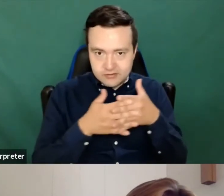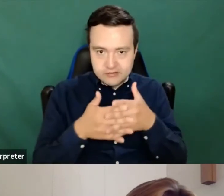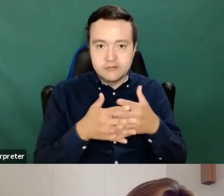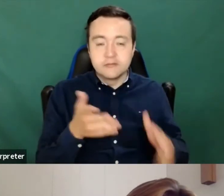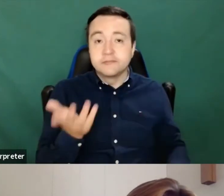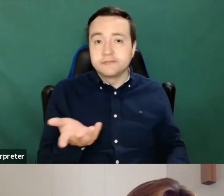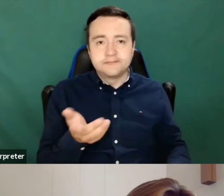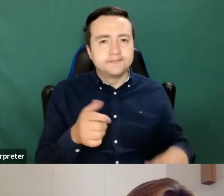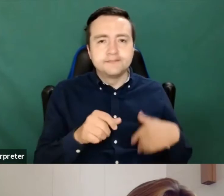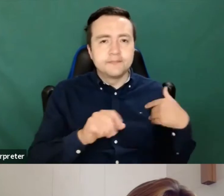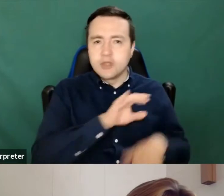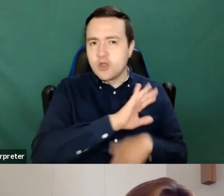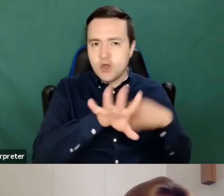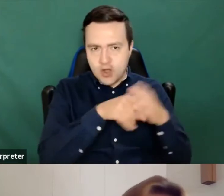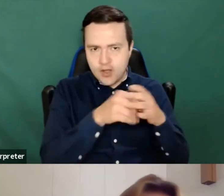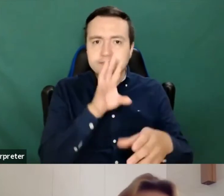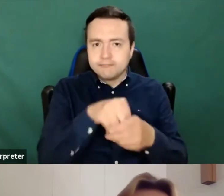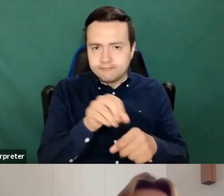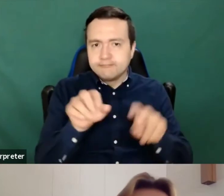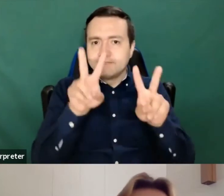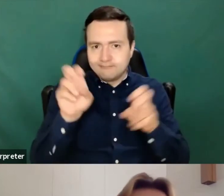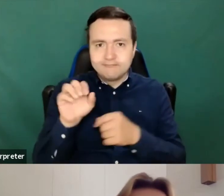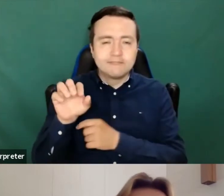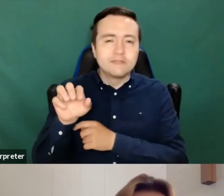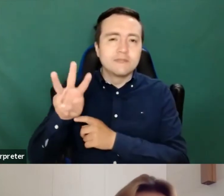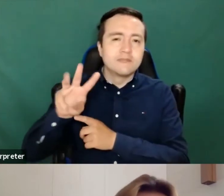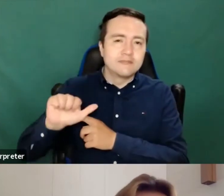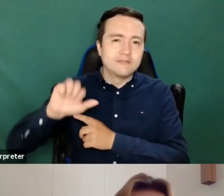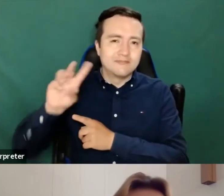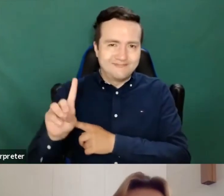all aware of the web accessibility directive and using them in different ways.